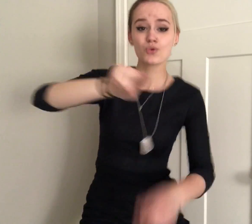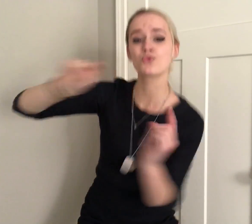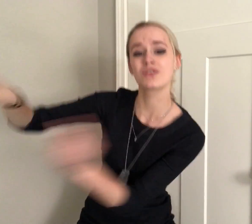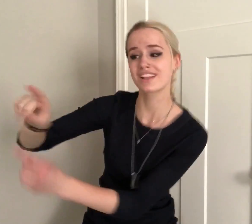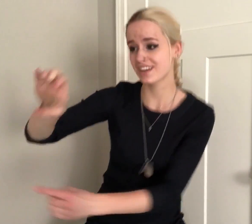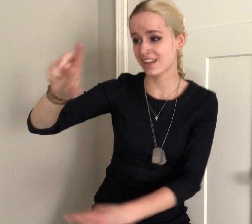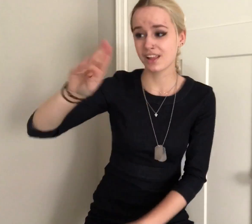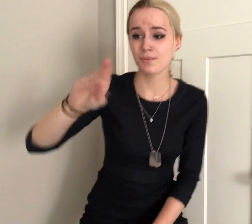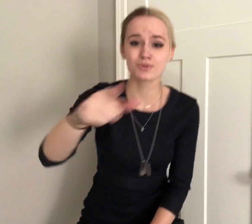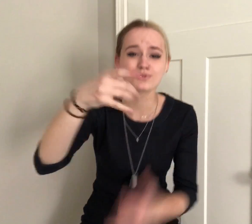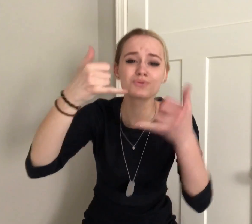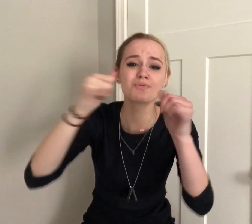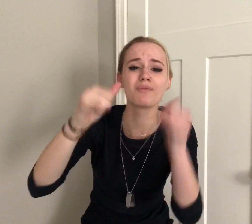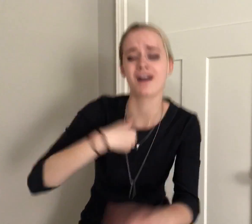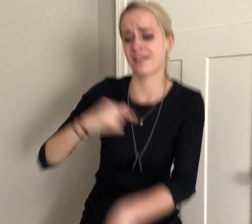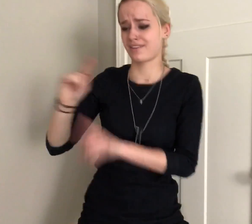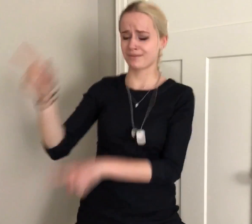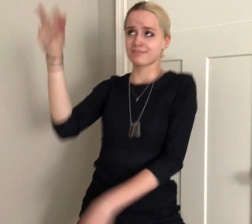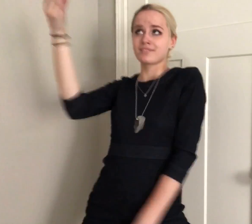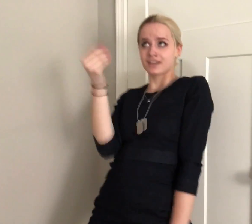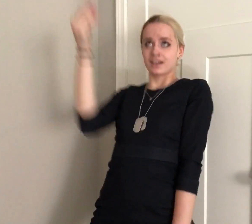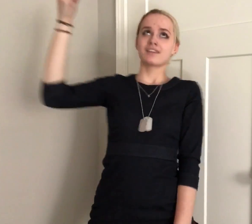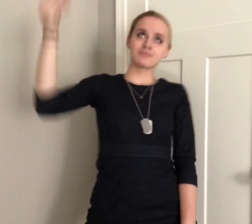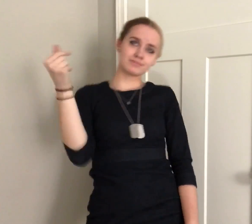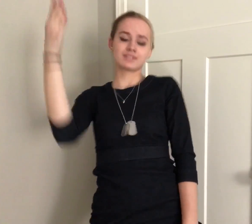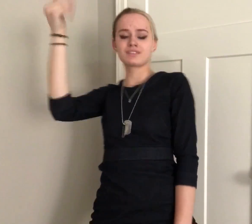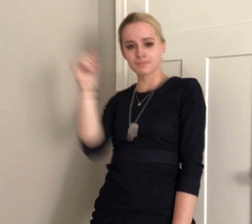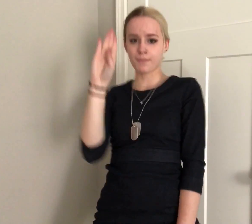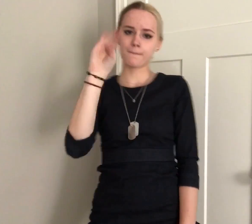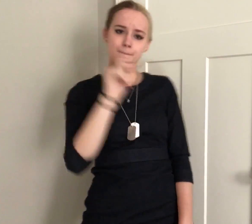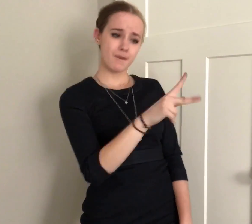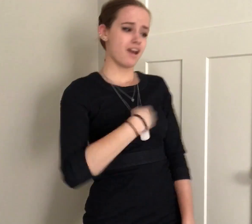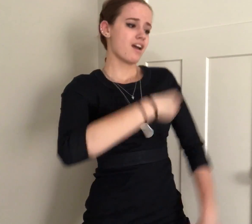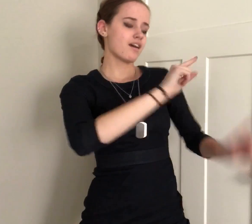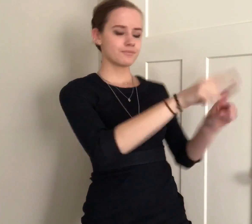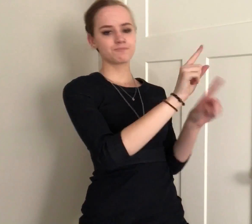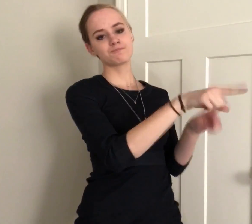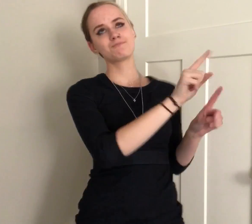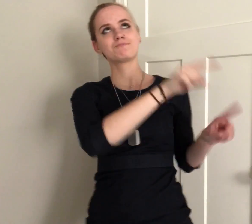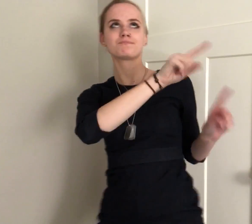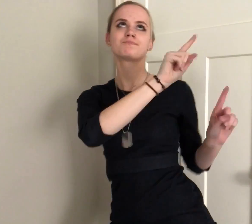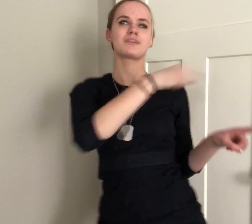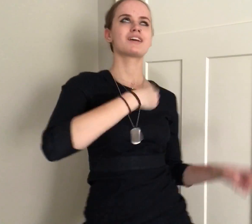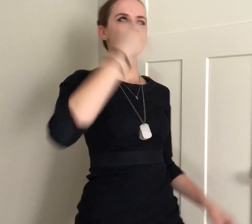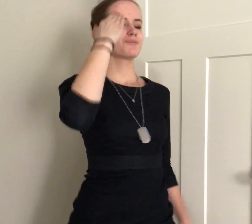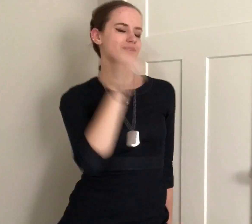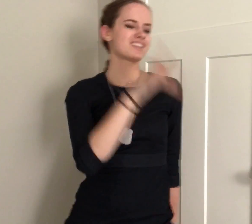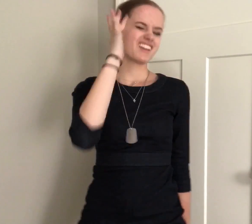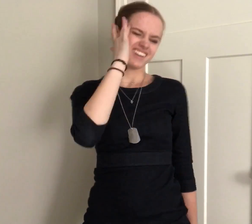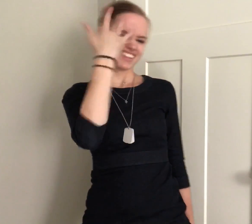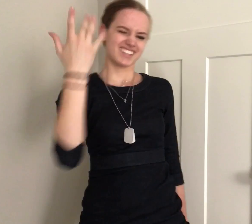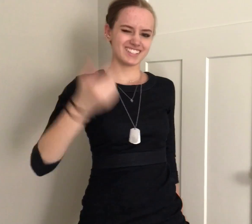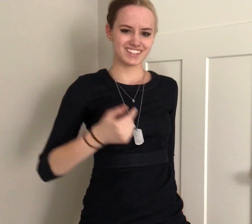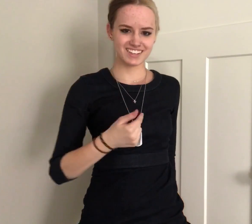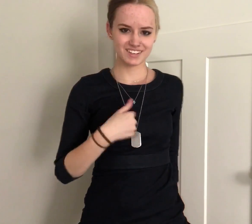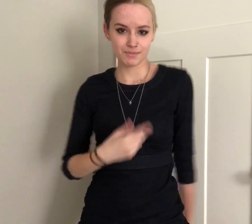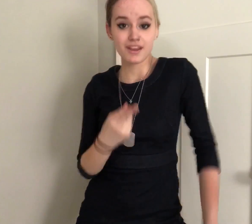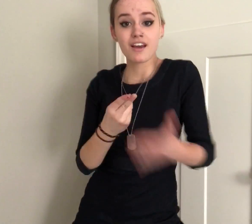You in the club just to party I'm there, I get paid a fee I be in and out them banks so much I know they're tired of me